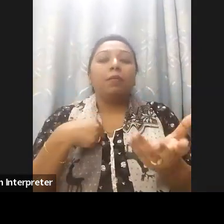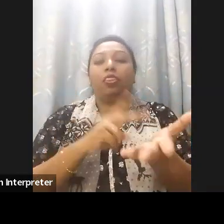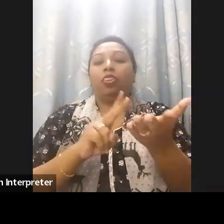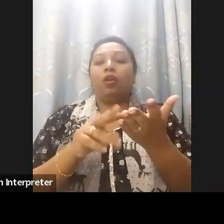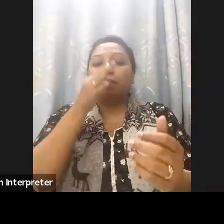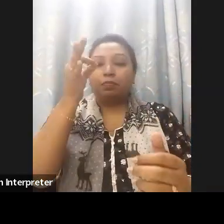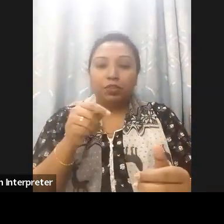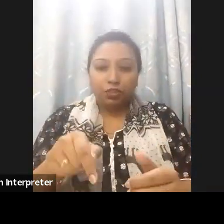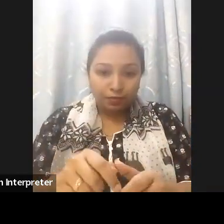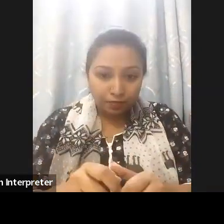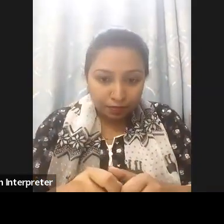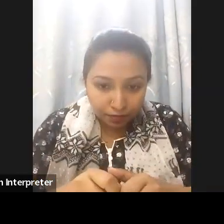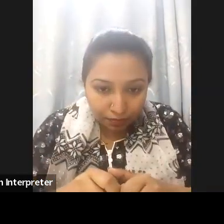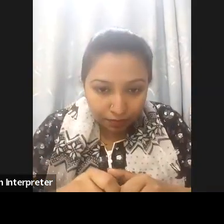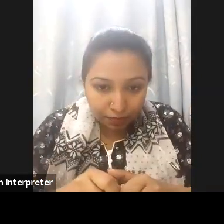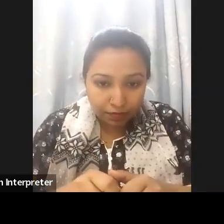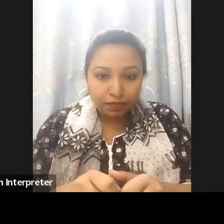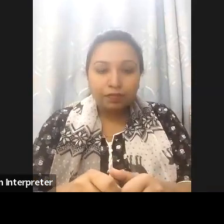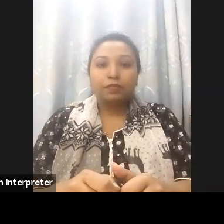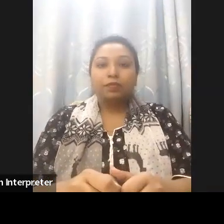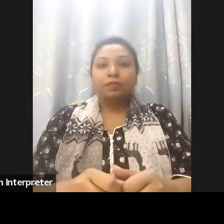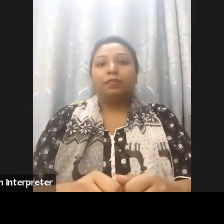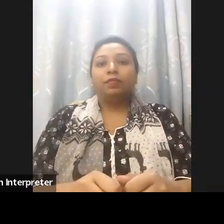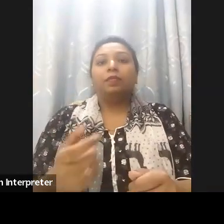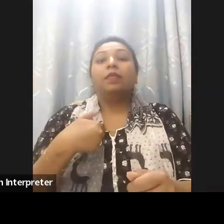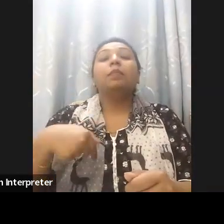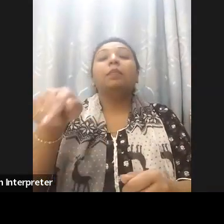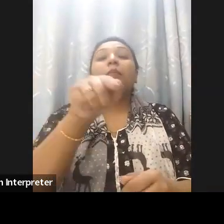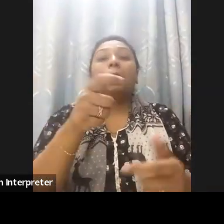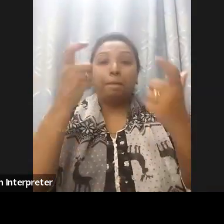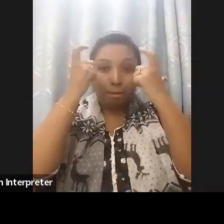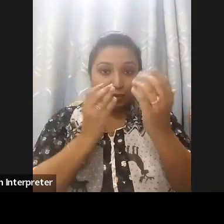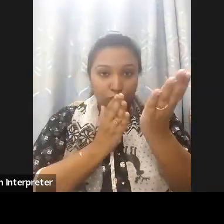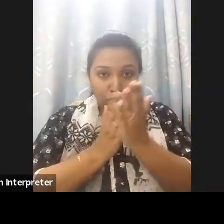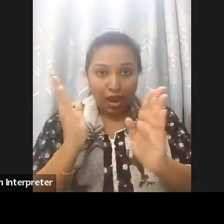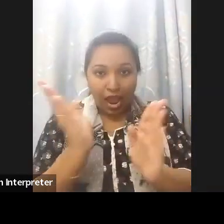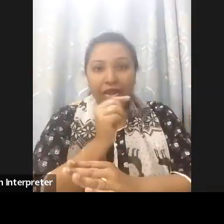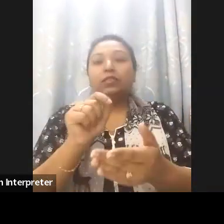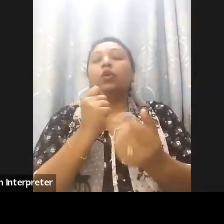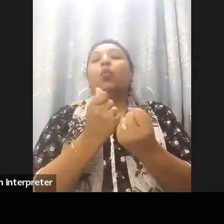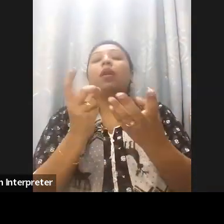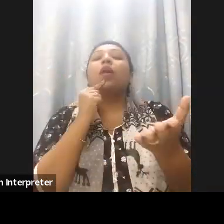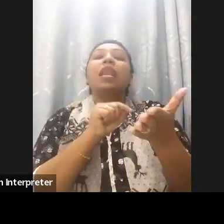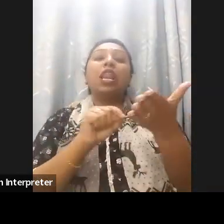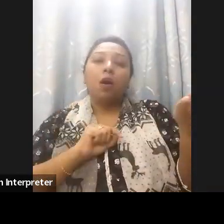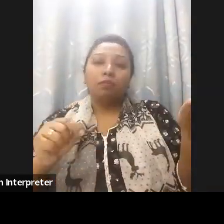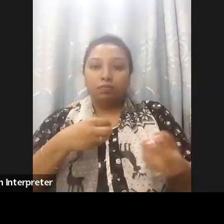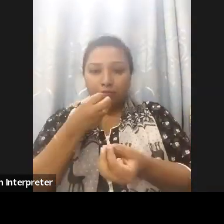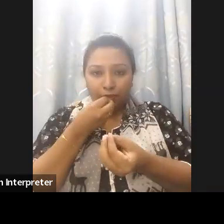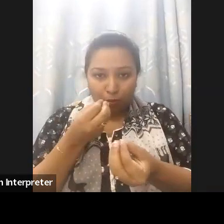We would like to share with you some ground rules before starting the sessions so we will